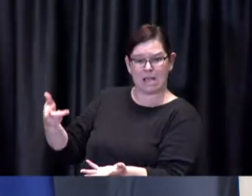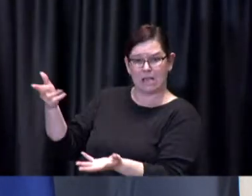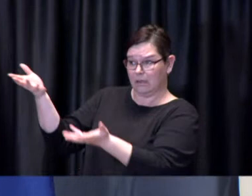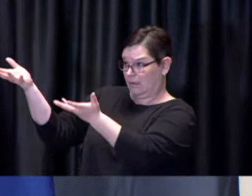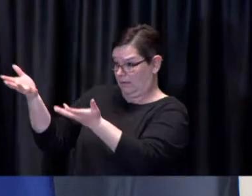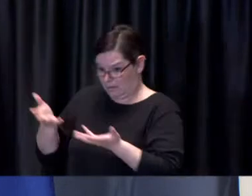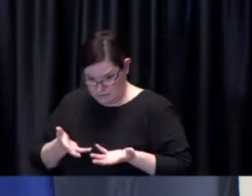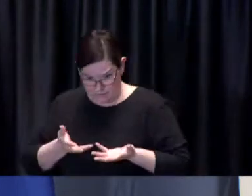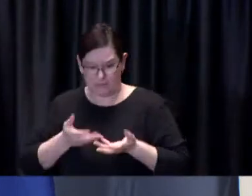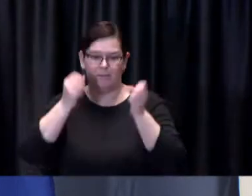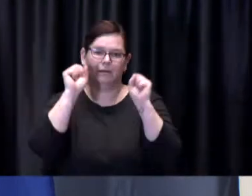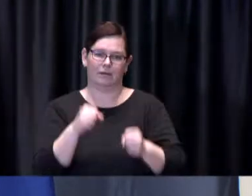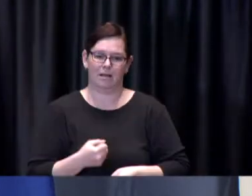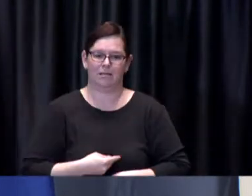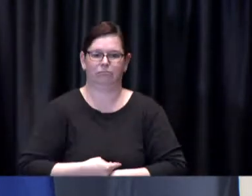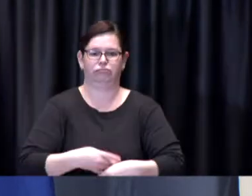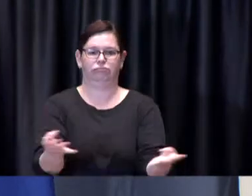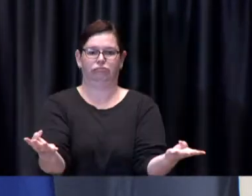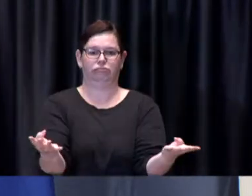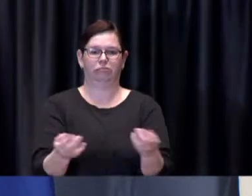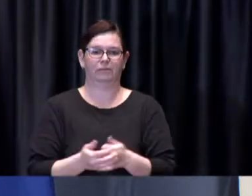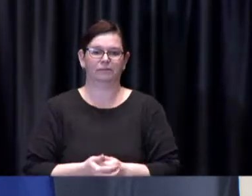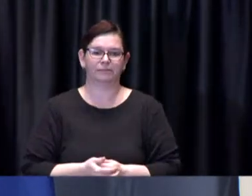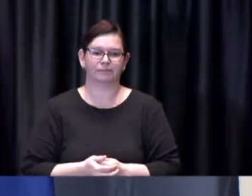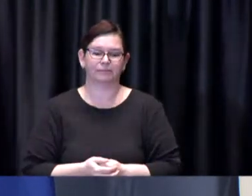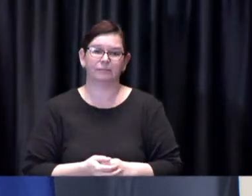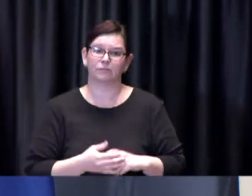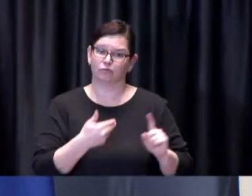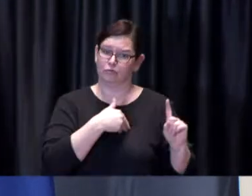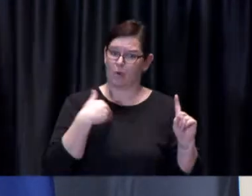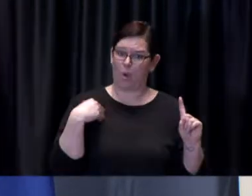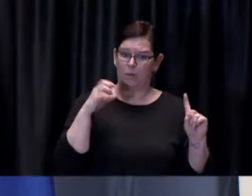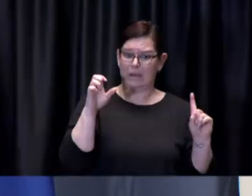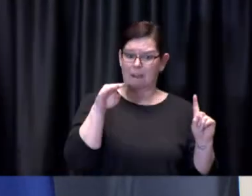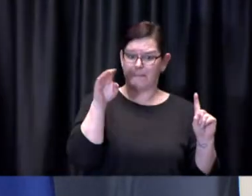Toronto EMS our paramedics completed a pilot of homebound vaccinations last week